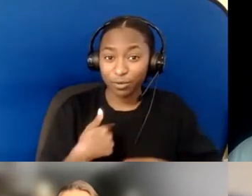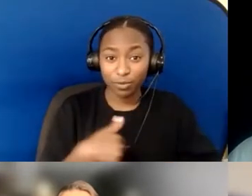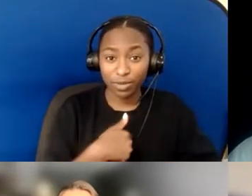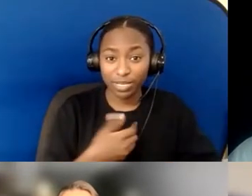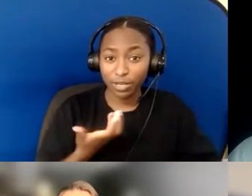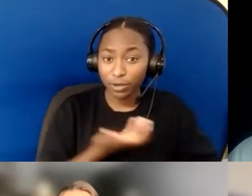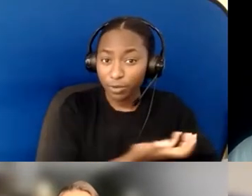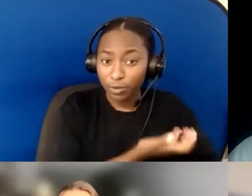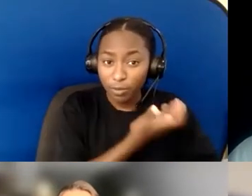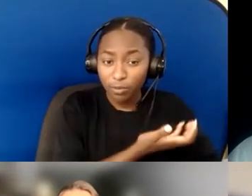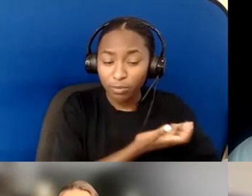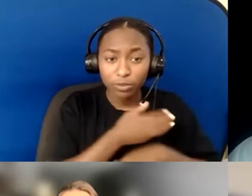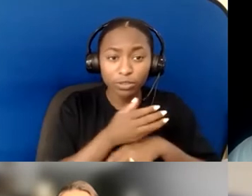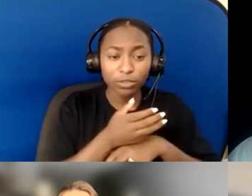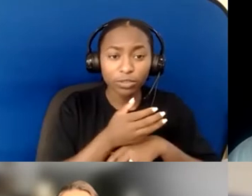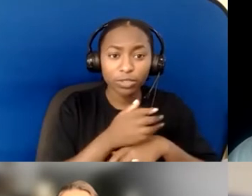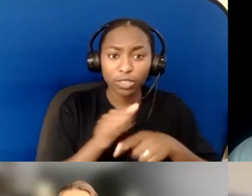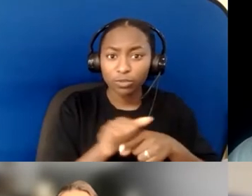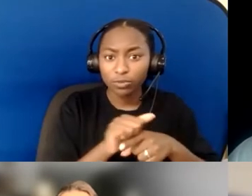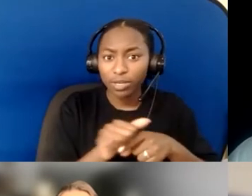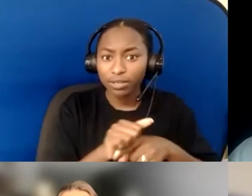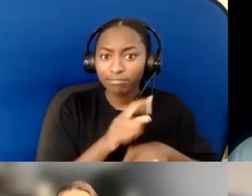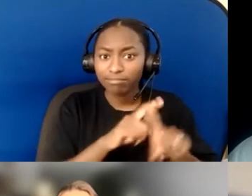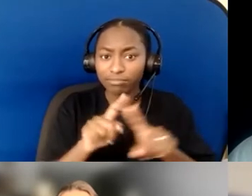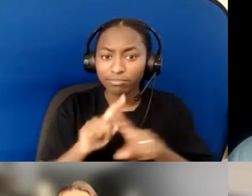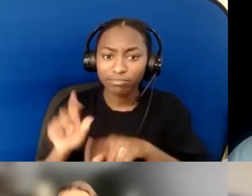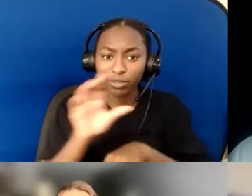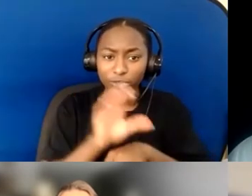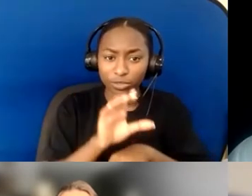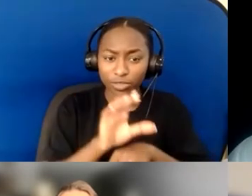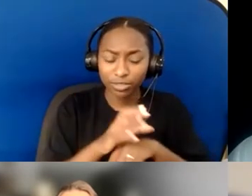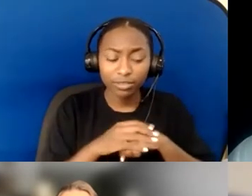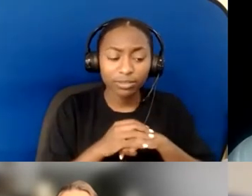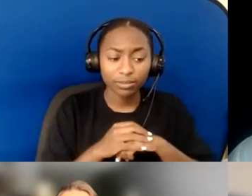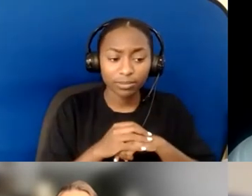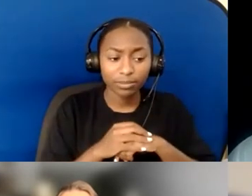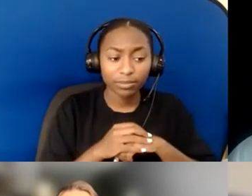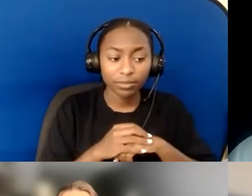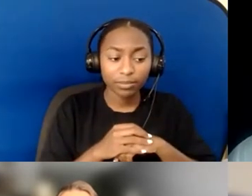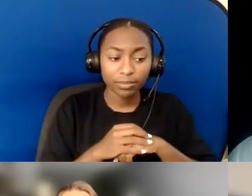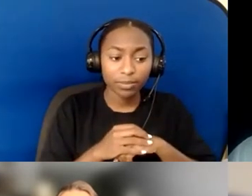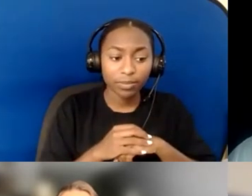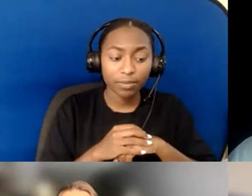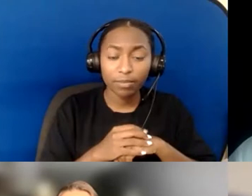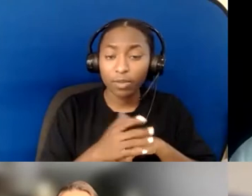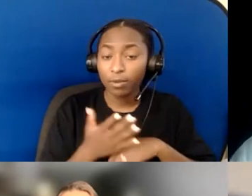...I think my biggest thing is, "What does God say,